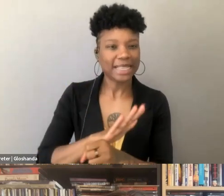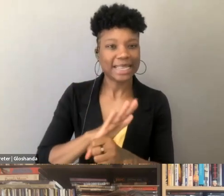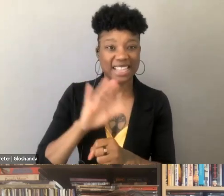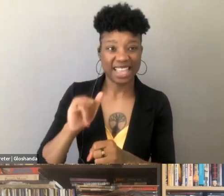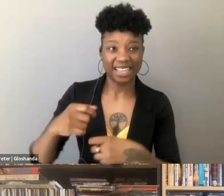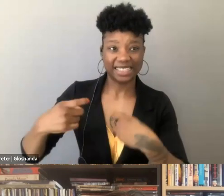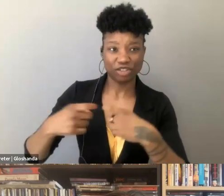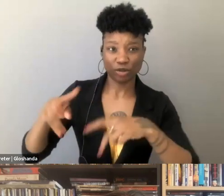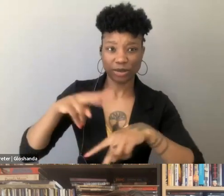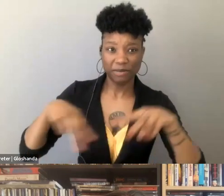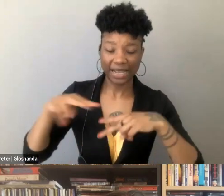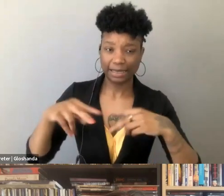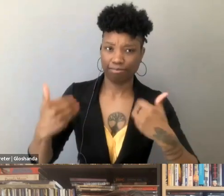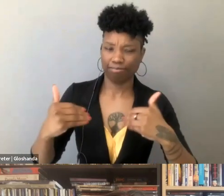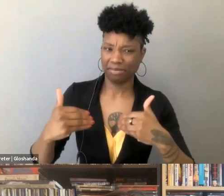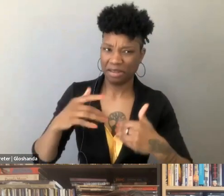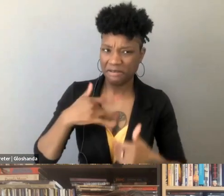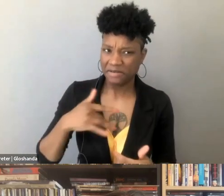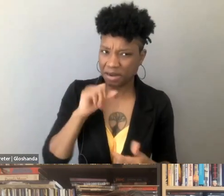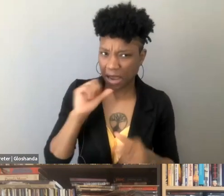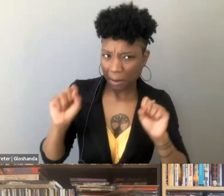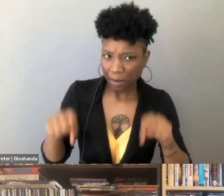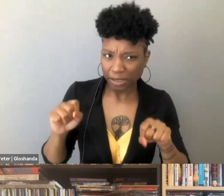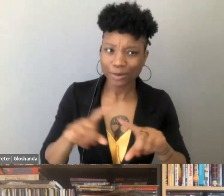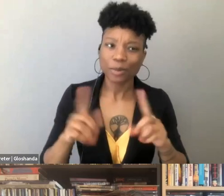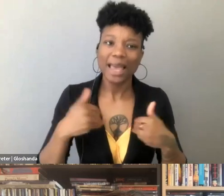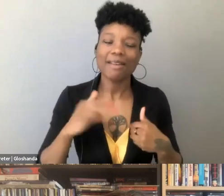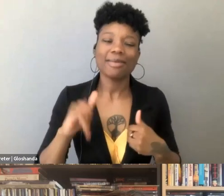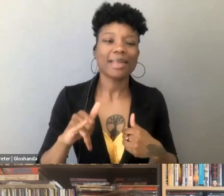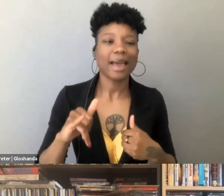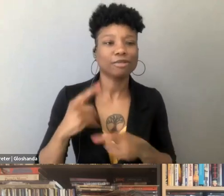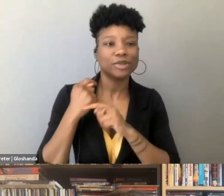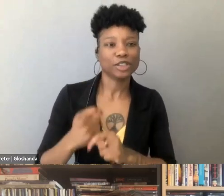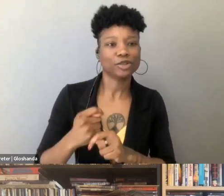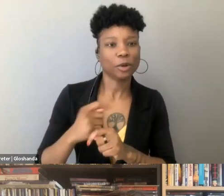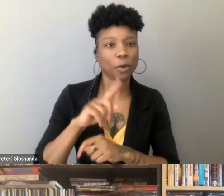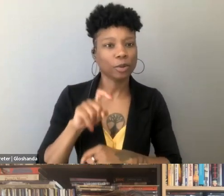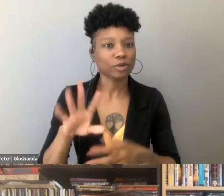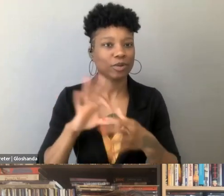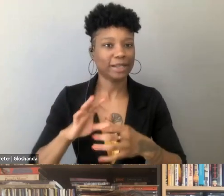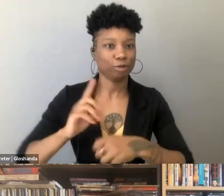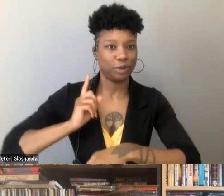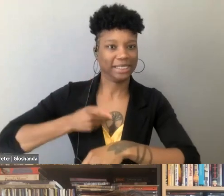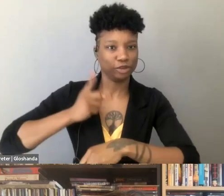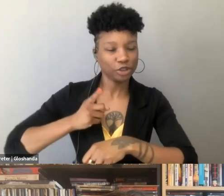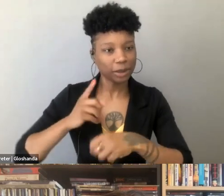so there's certainly sort of classic questions of censorship in terms of, you know, flows of information,